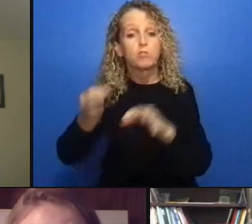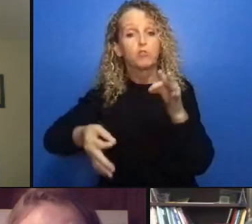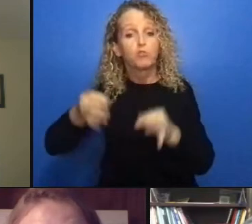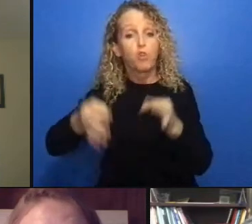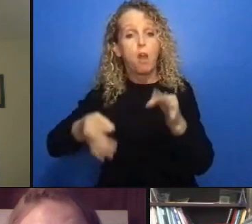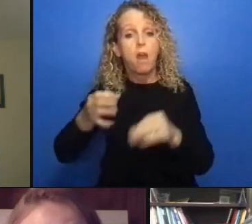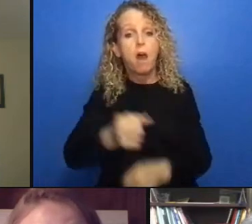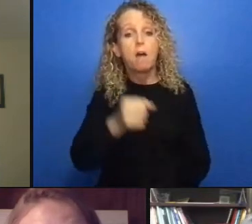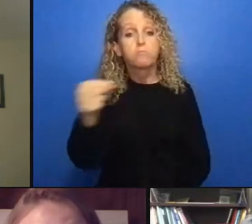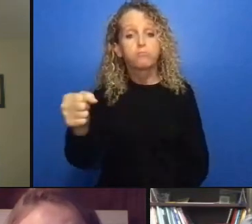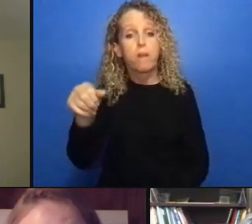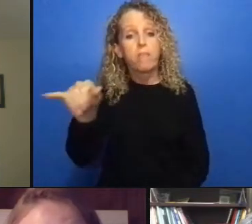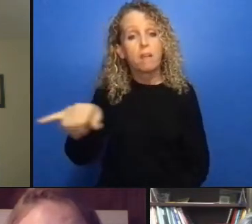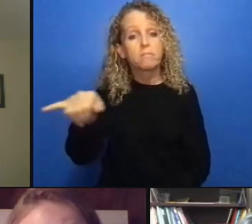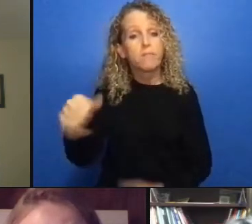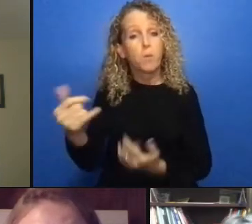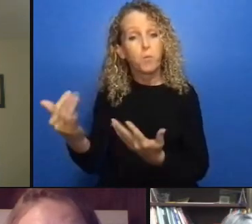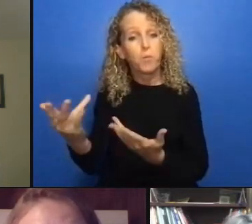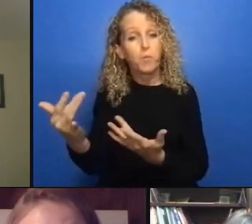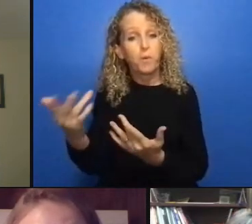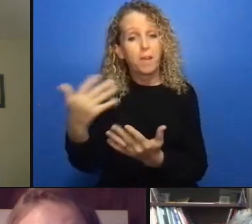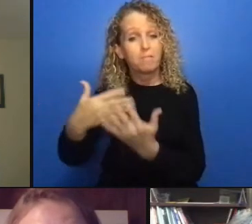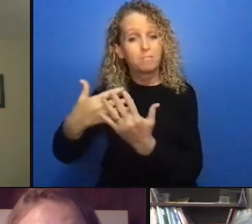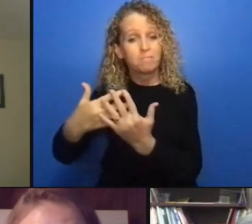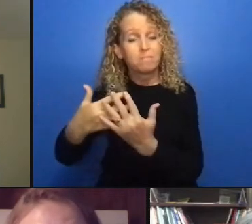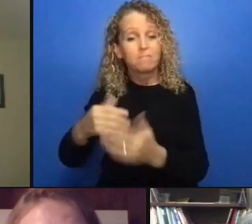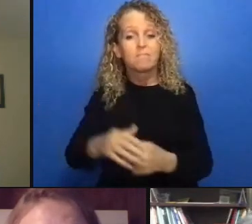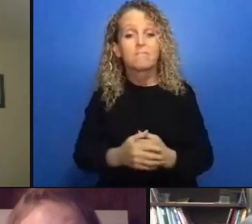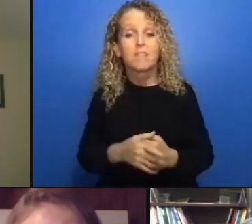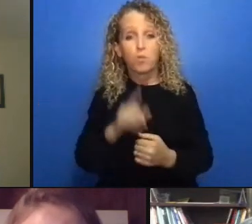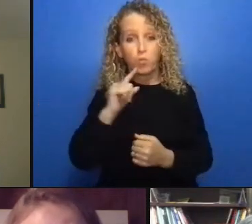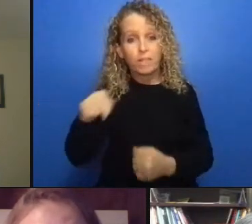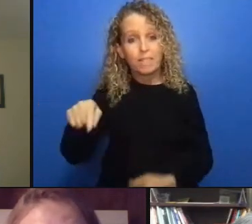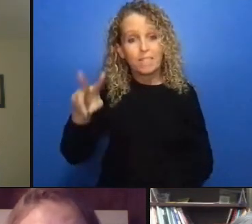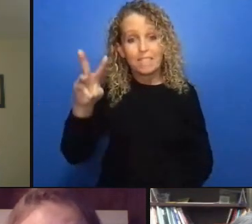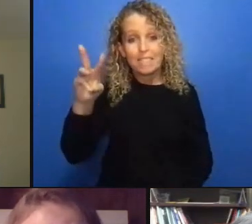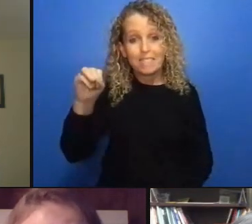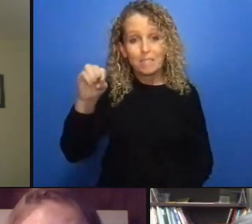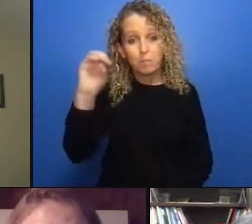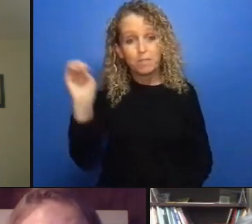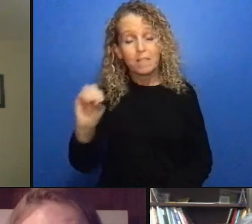there's three ways that three broad ways that I think we can attack this this problem